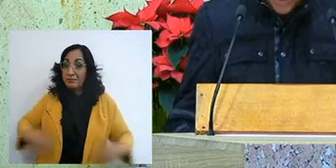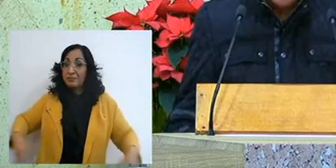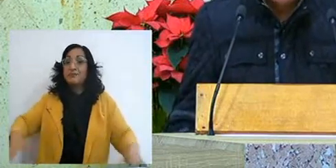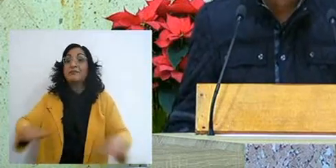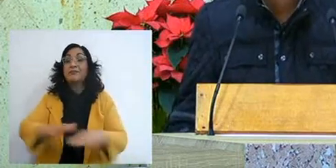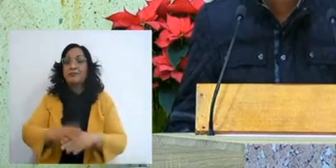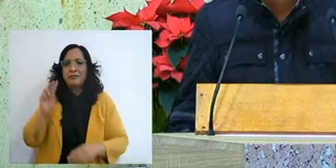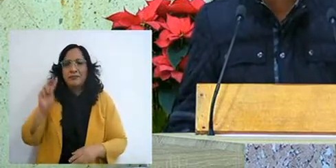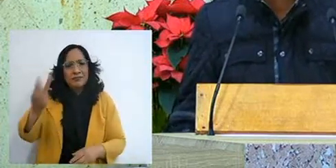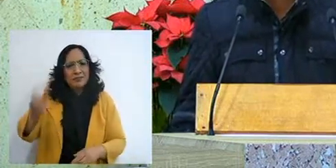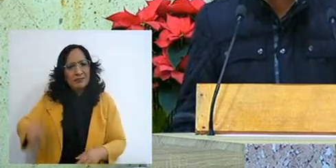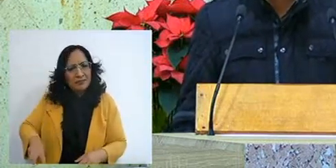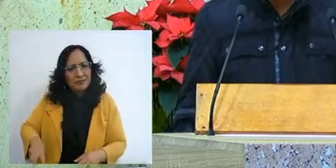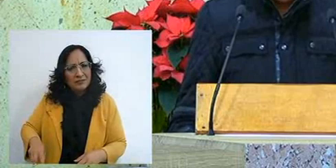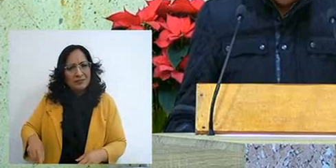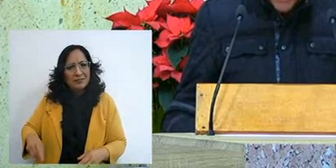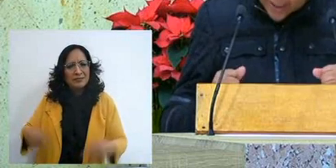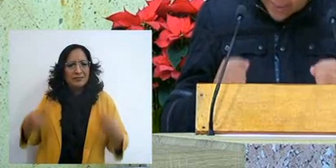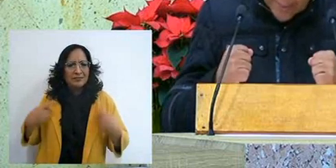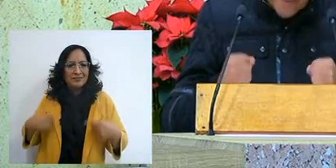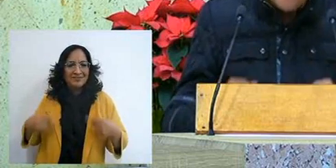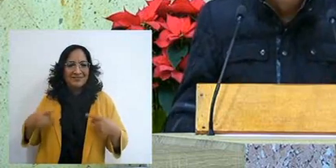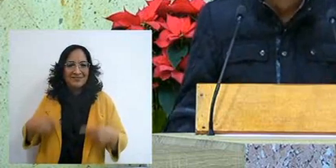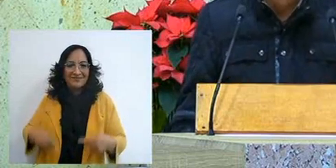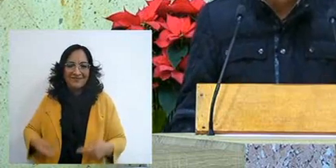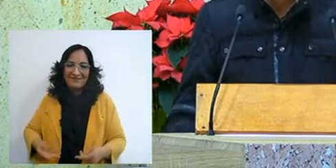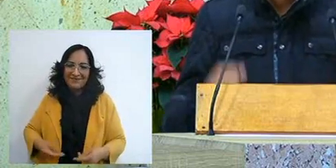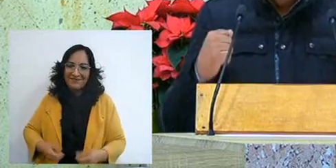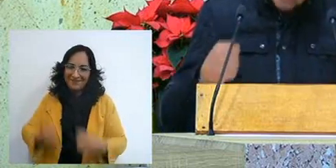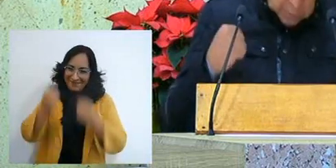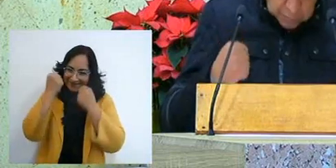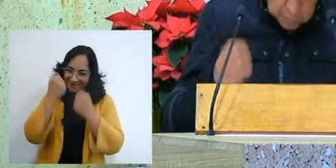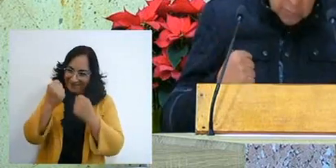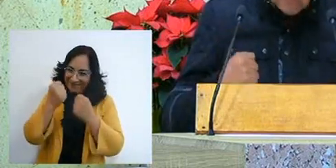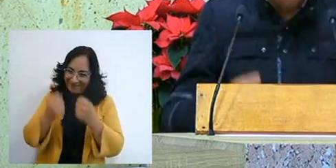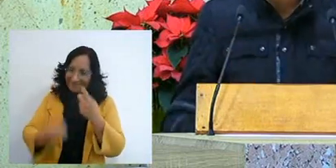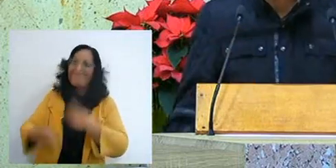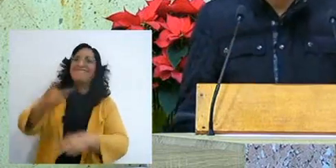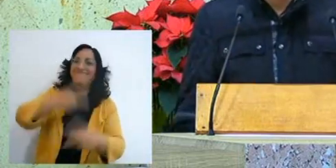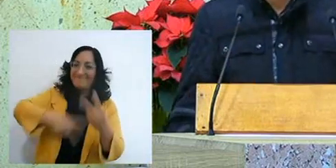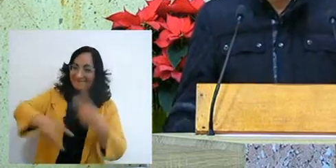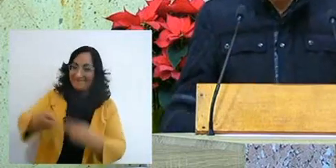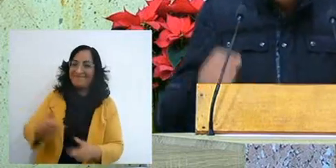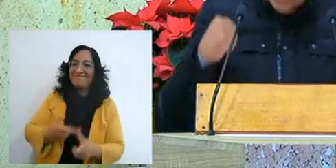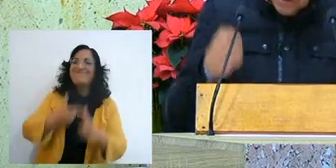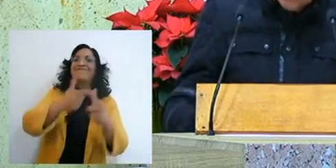and to those who have been making an effort, come on, let's go, let's continue,